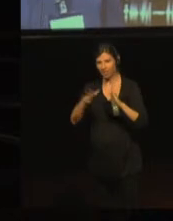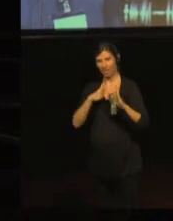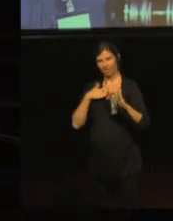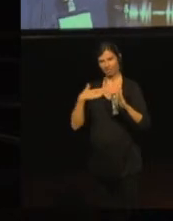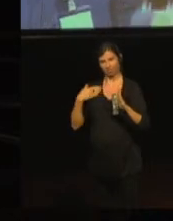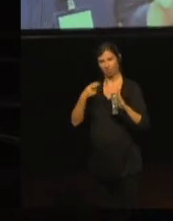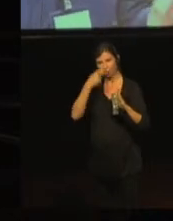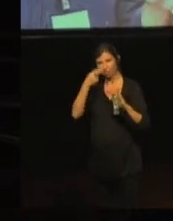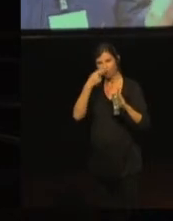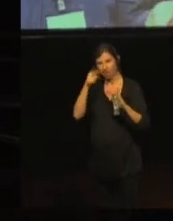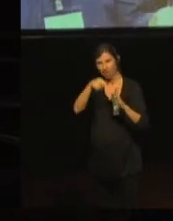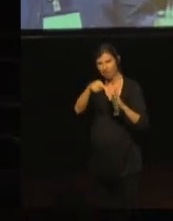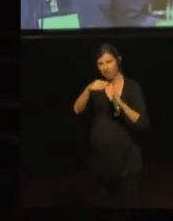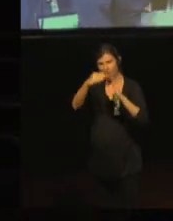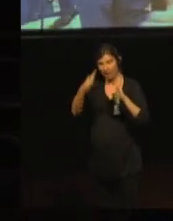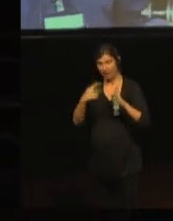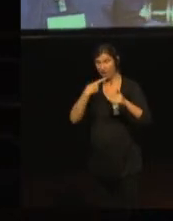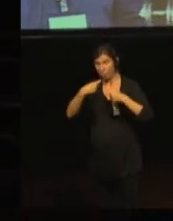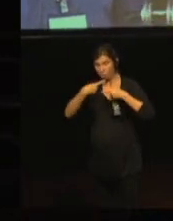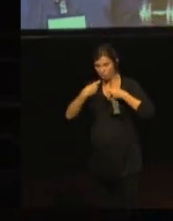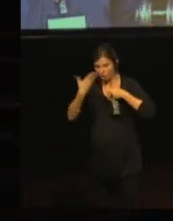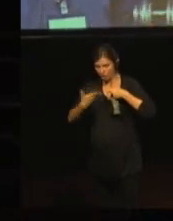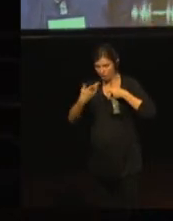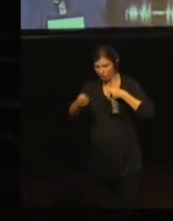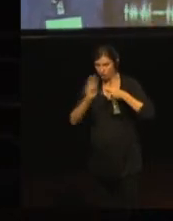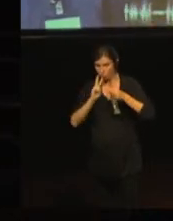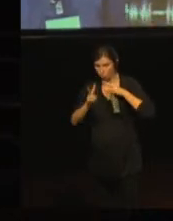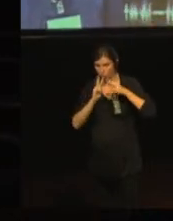So a working group travelled to London to do some preparation.